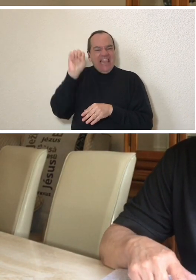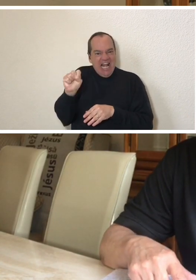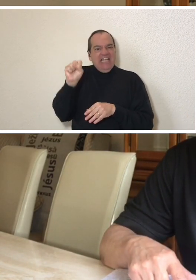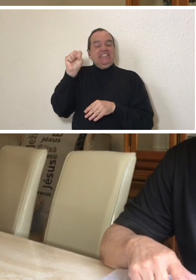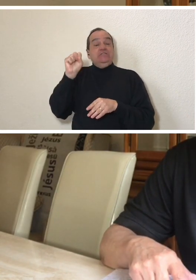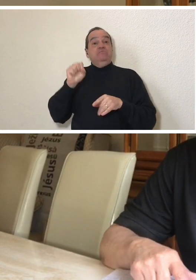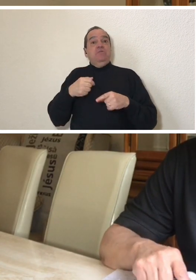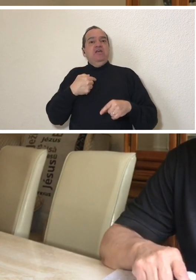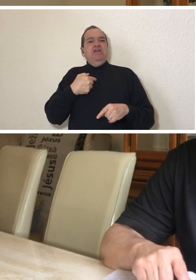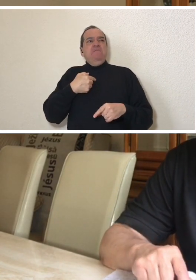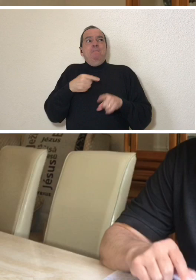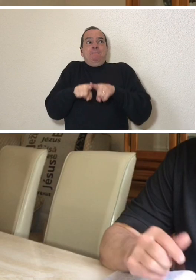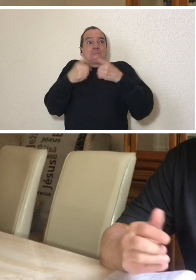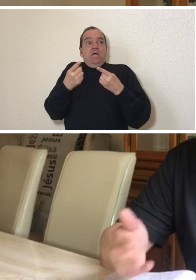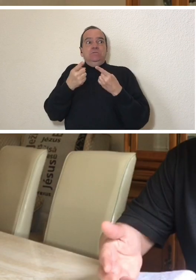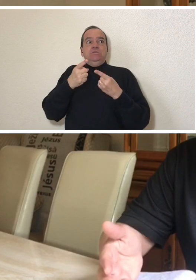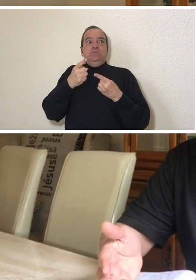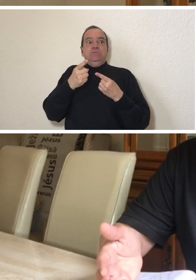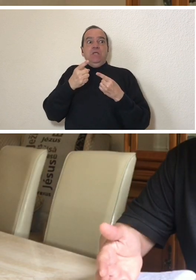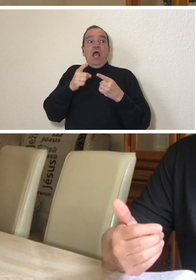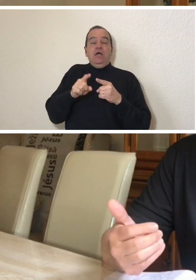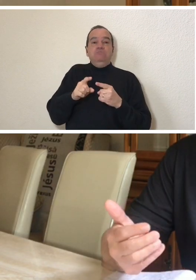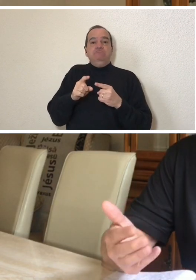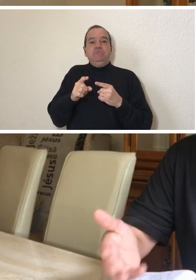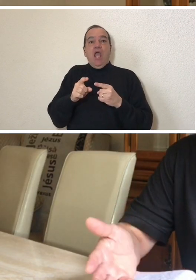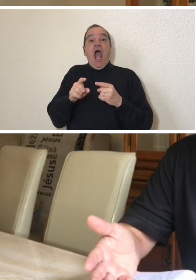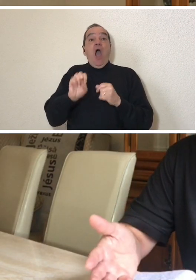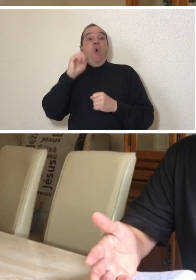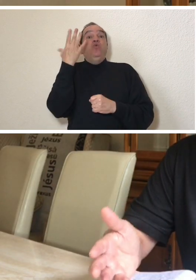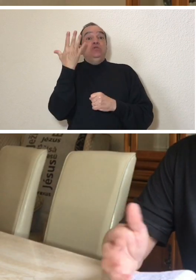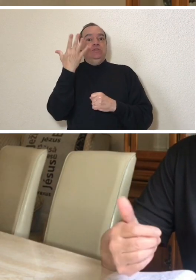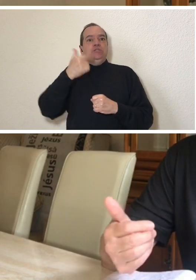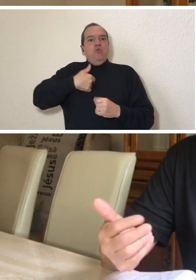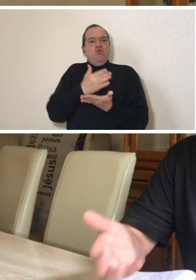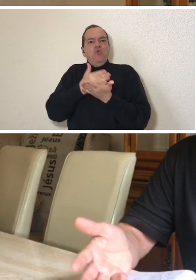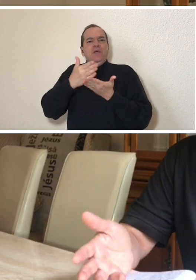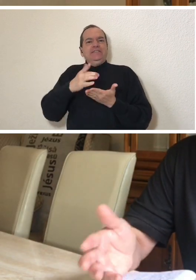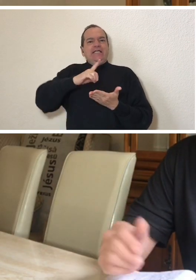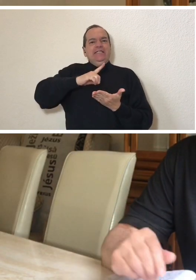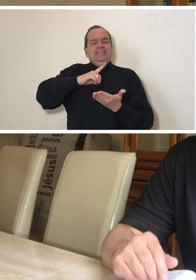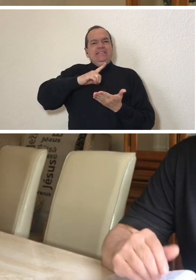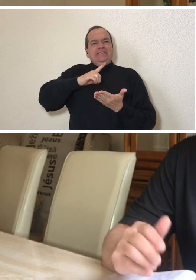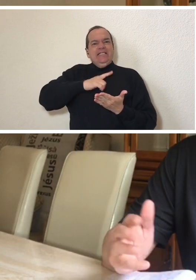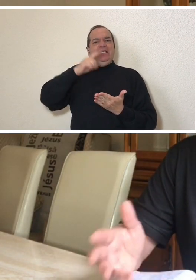I started to have double vision, dizziness, weakness,